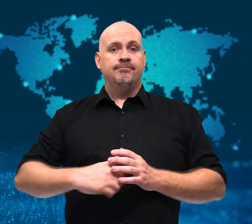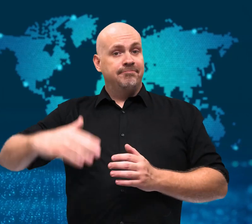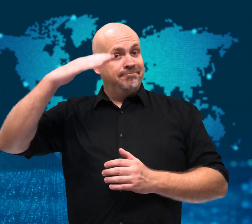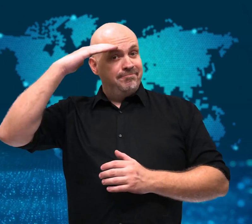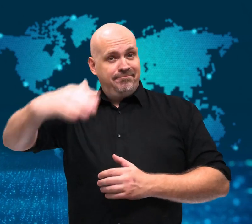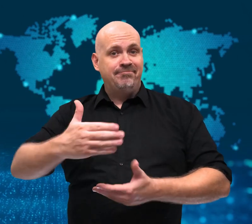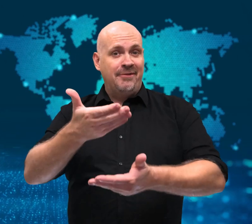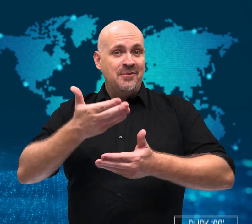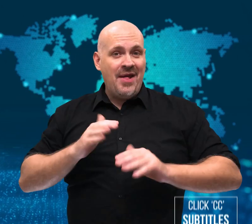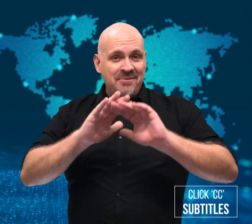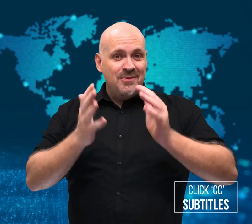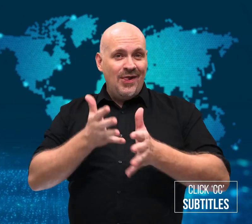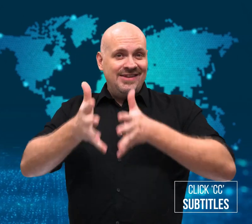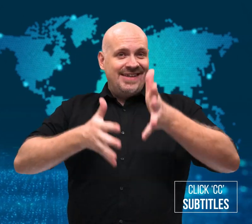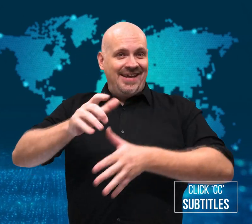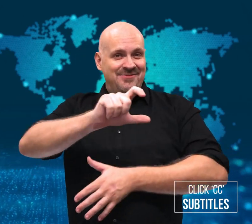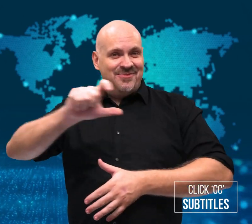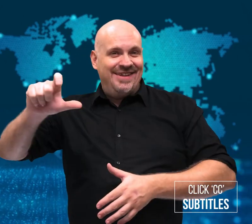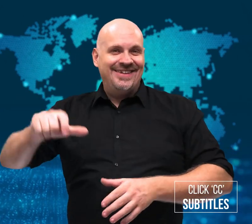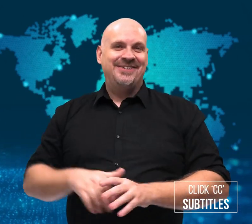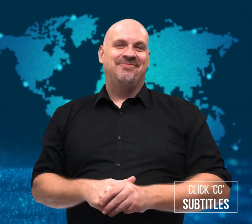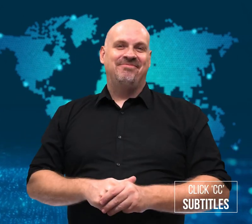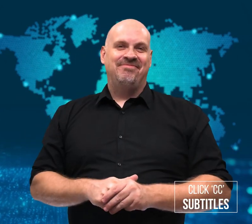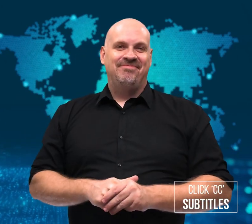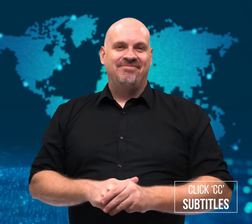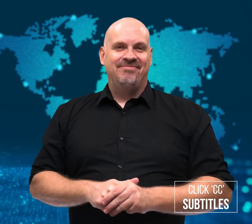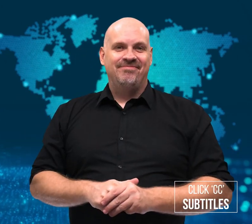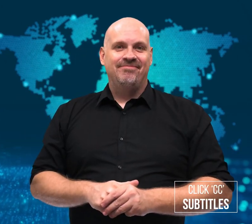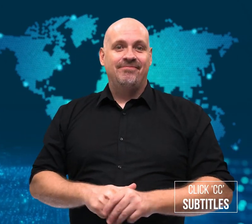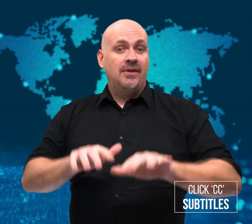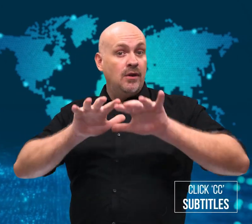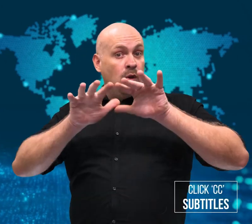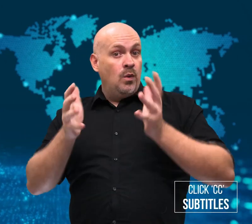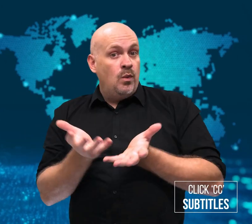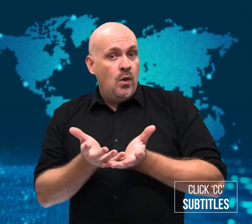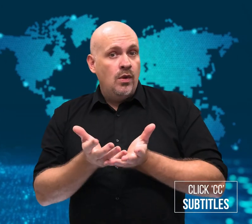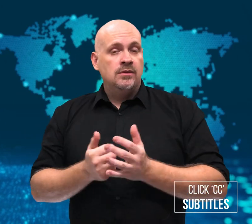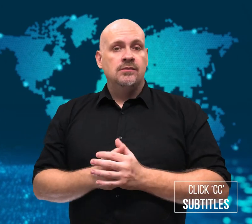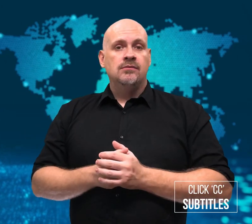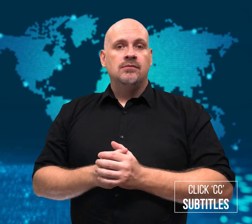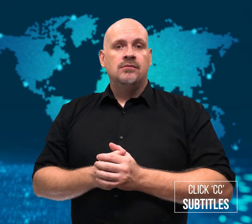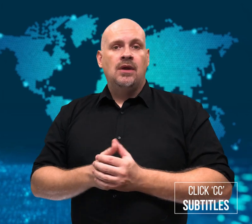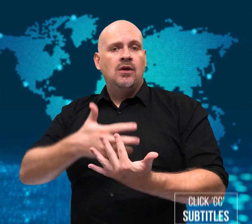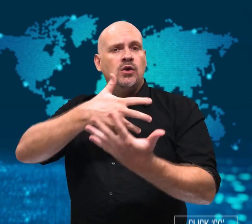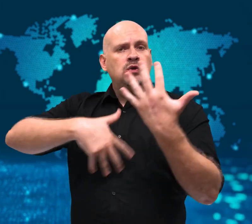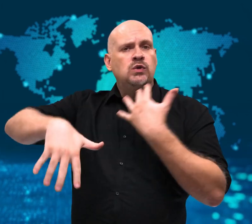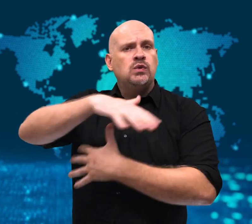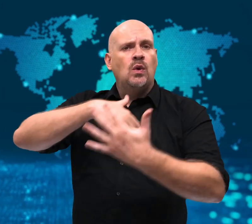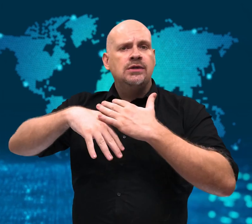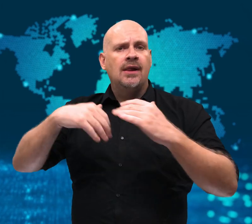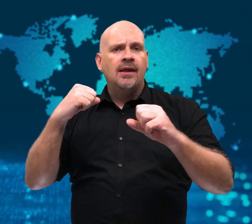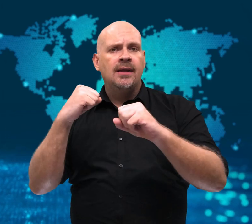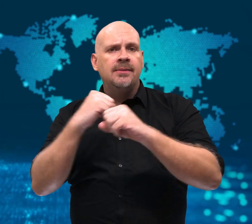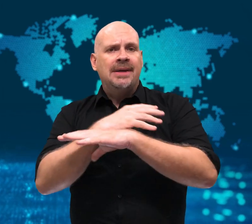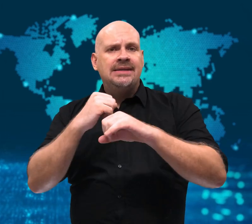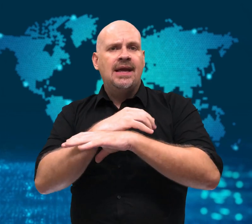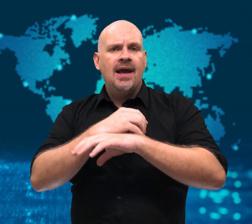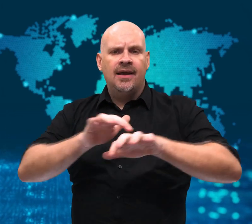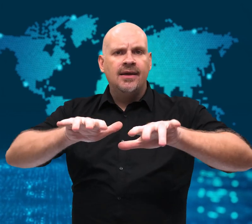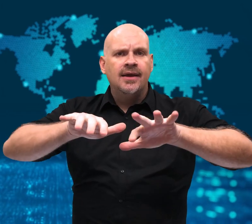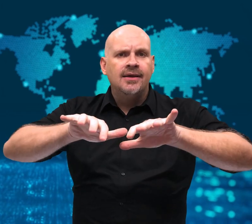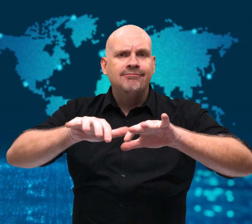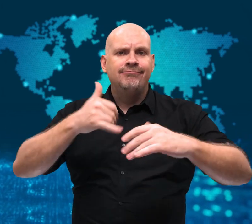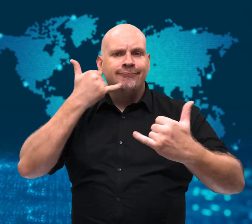Welcome to WorldSign Week!